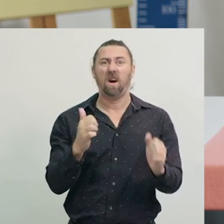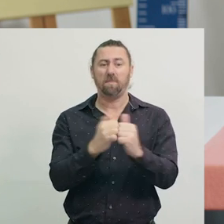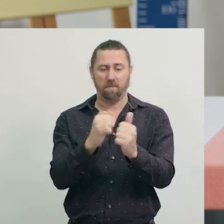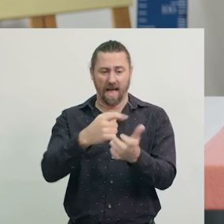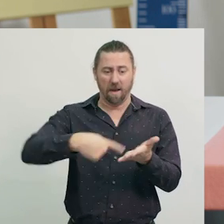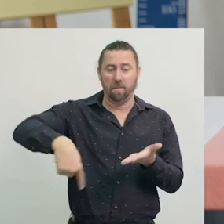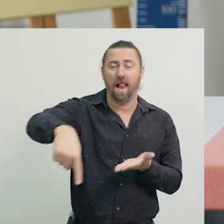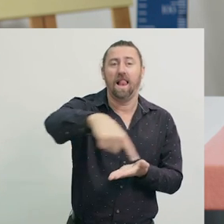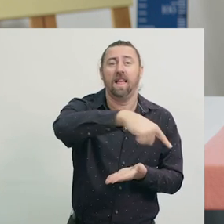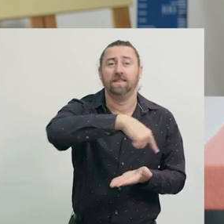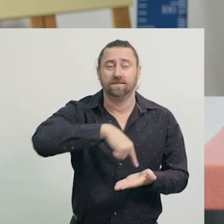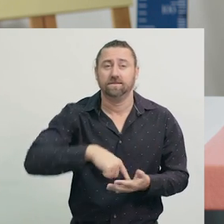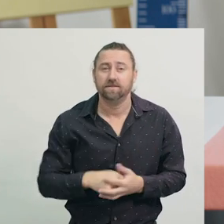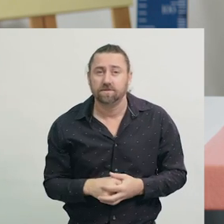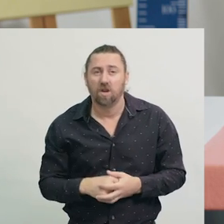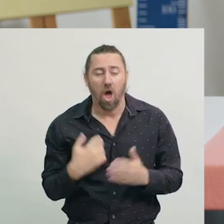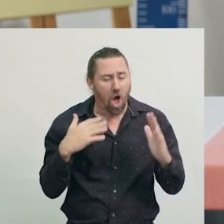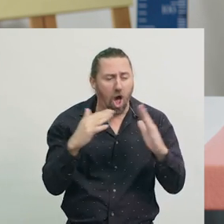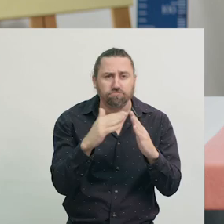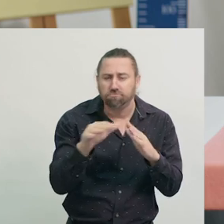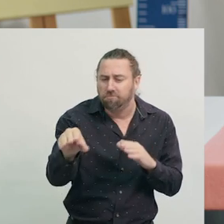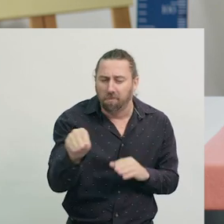using some familiar materials from around my home.